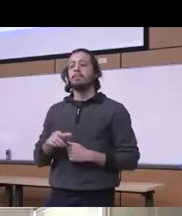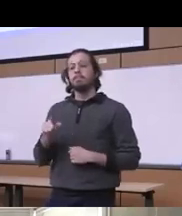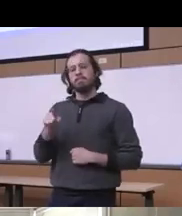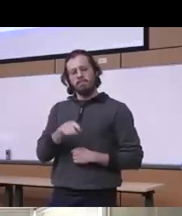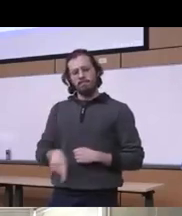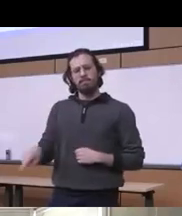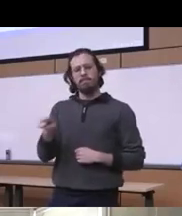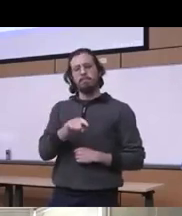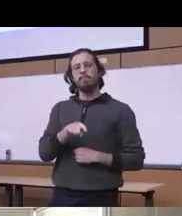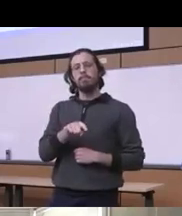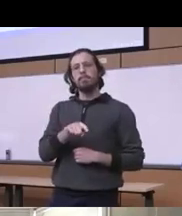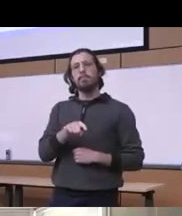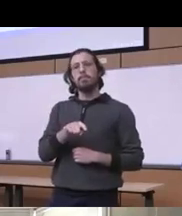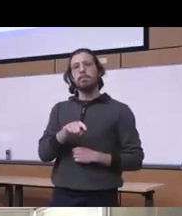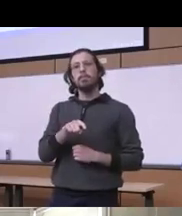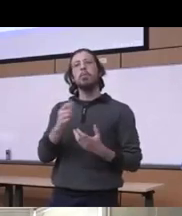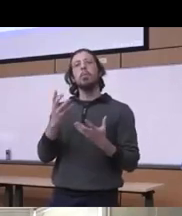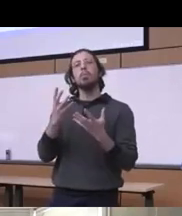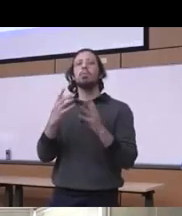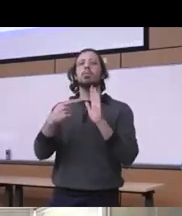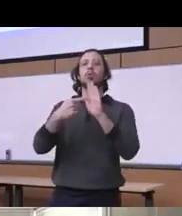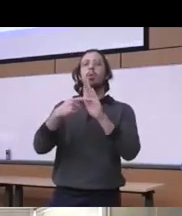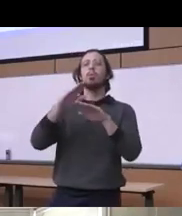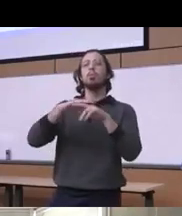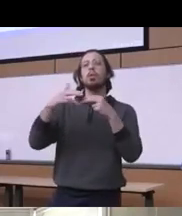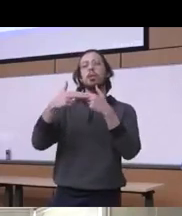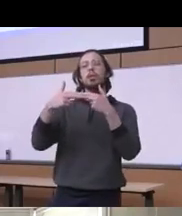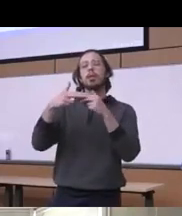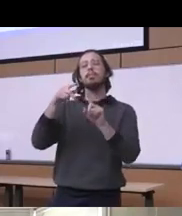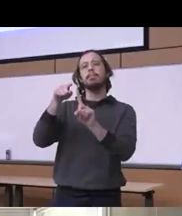I want to give you a little bit of fear on the slide a very interesting website it's called a